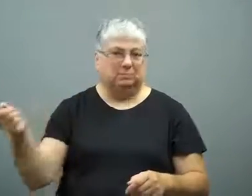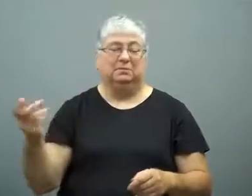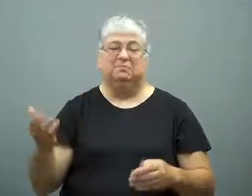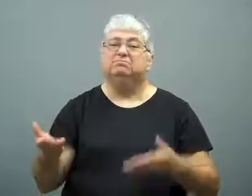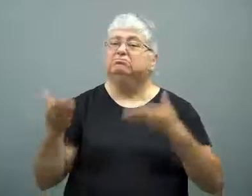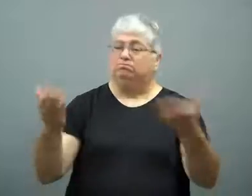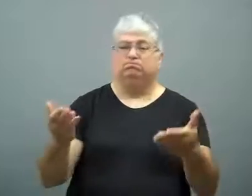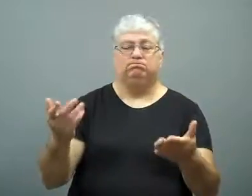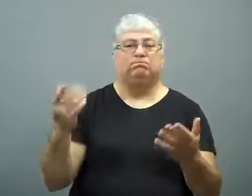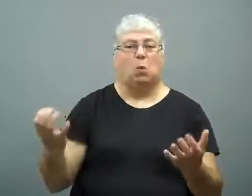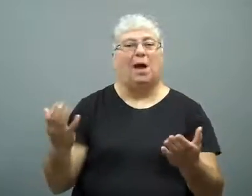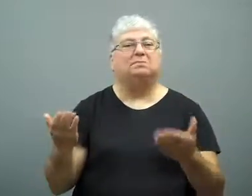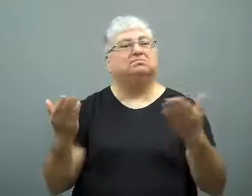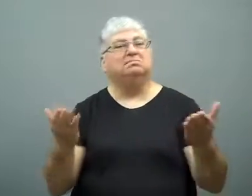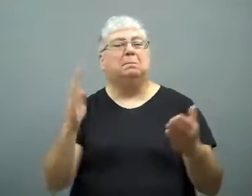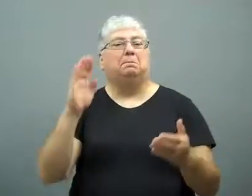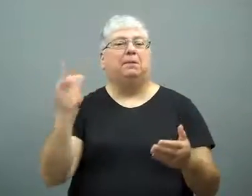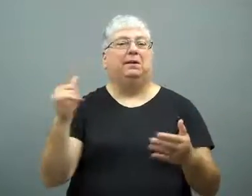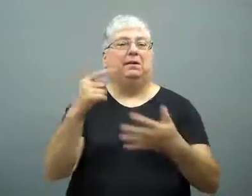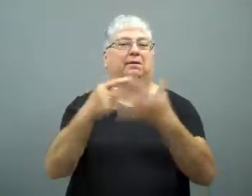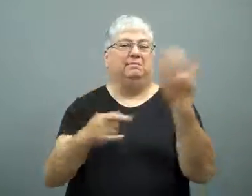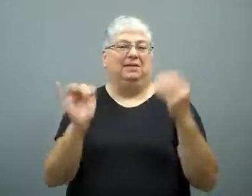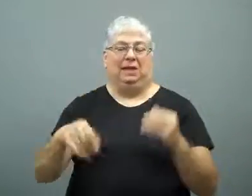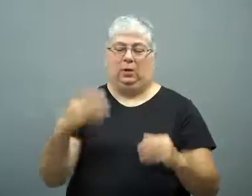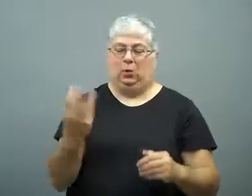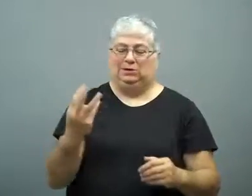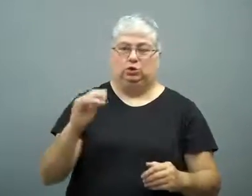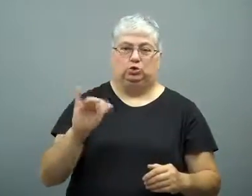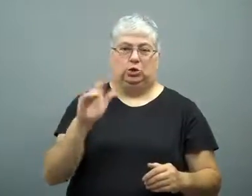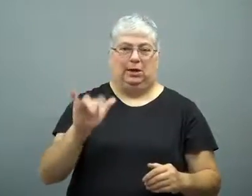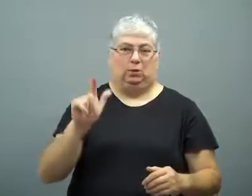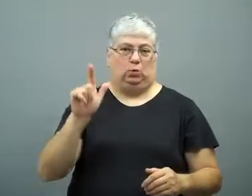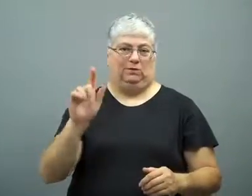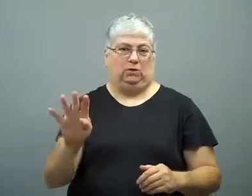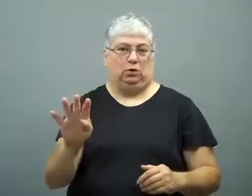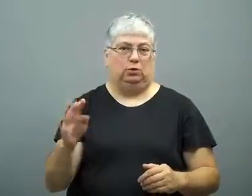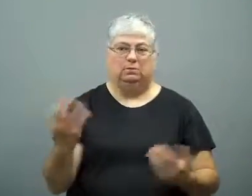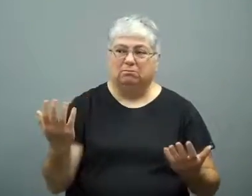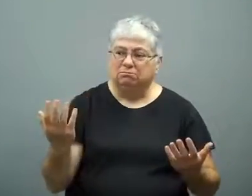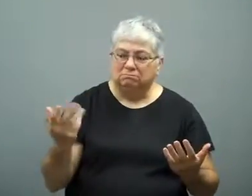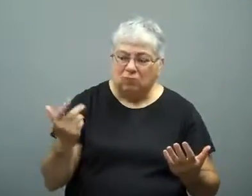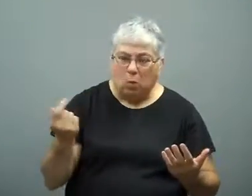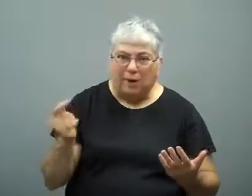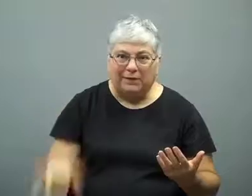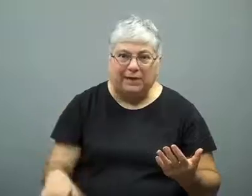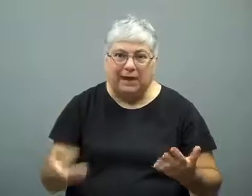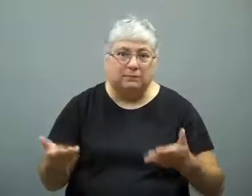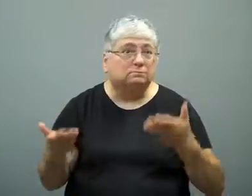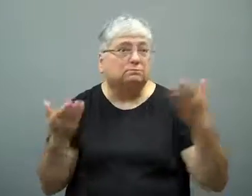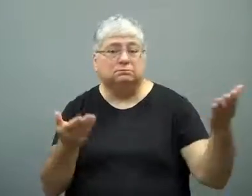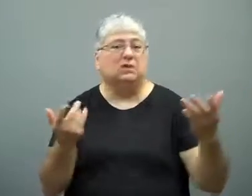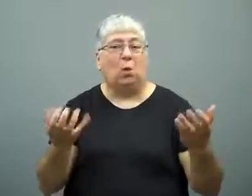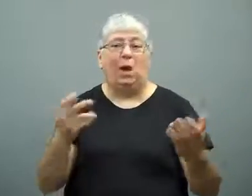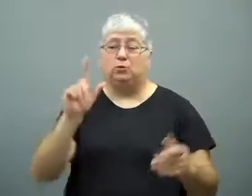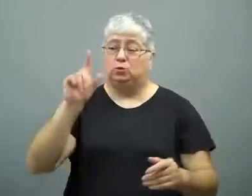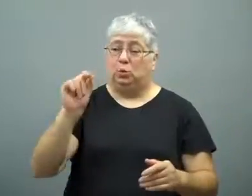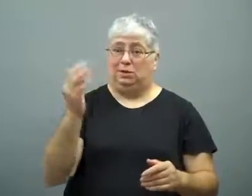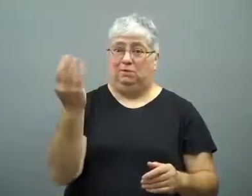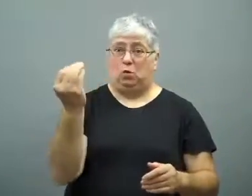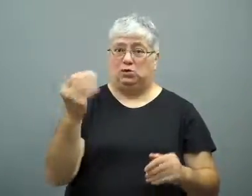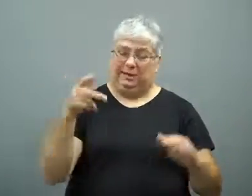proposed a bill in the House on Wednesday, July 24.